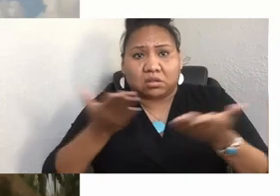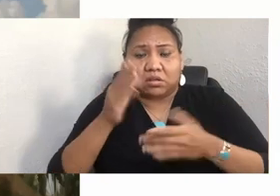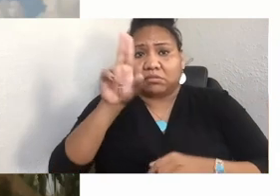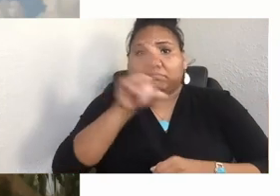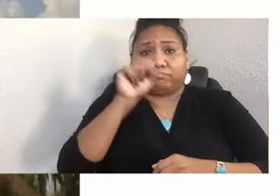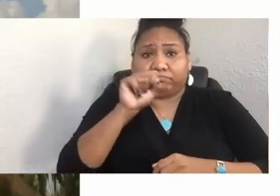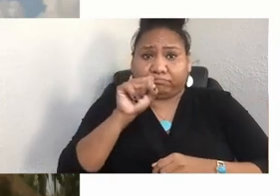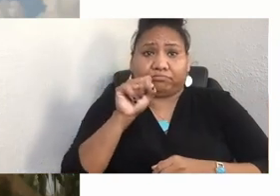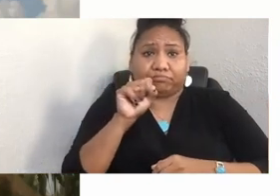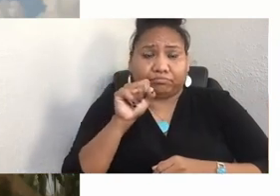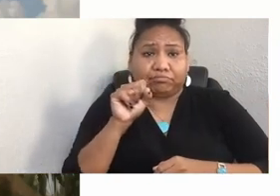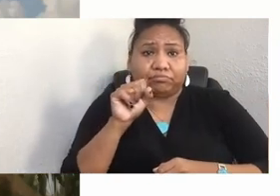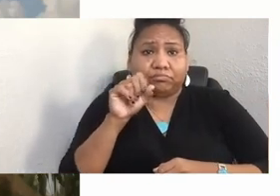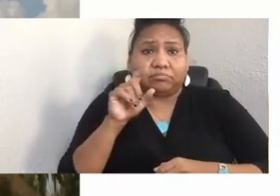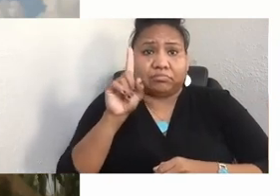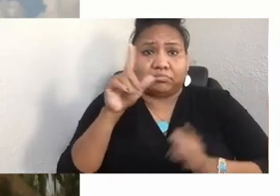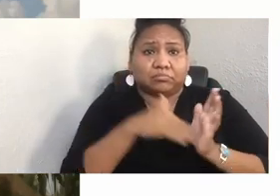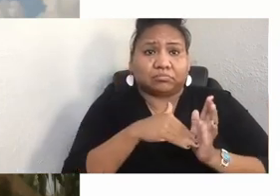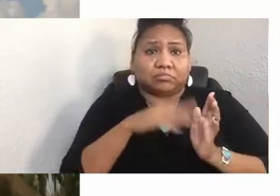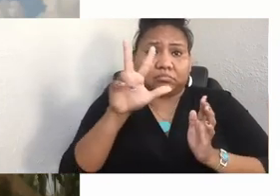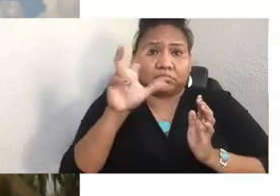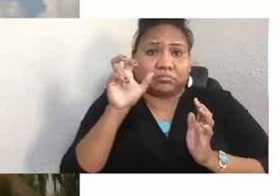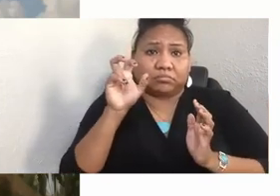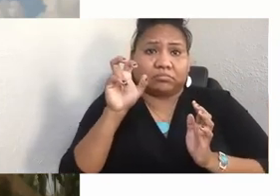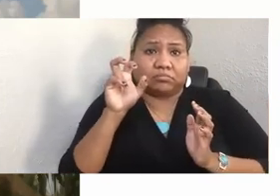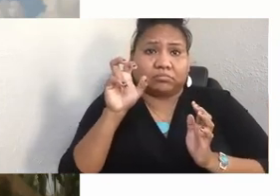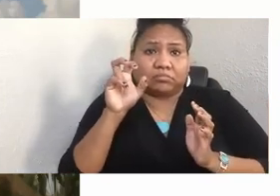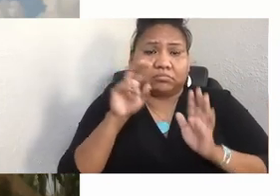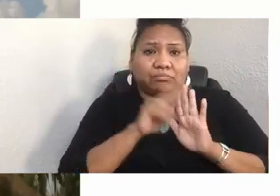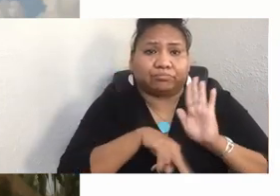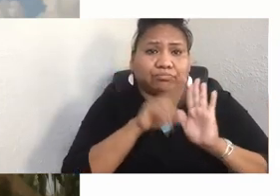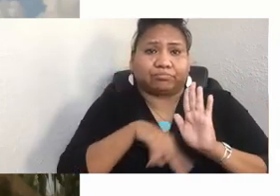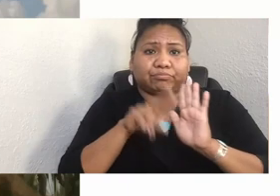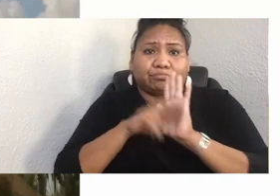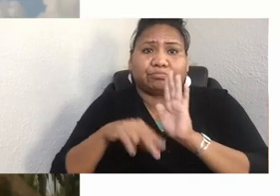discovered in Canada. And this high number represents only four